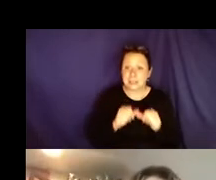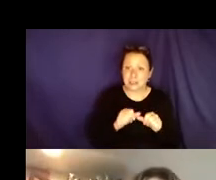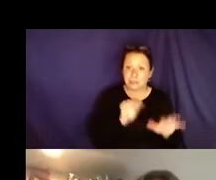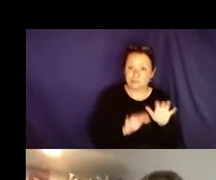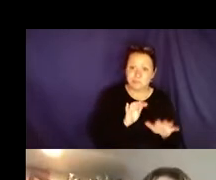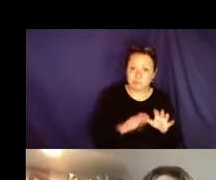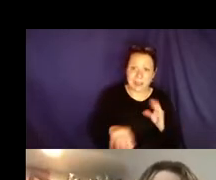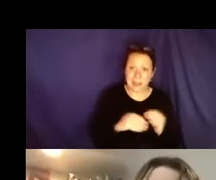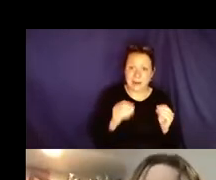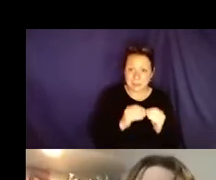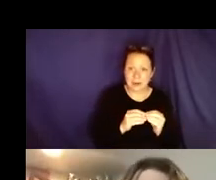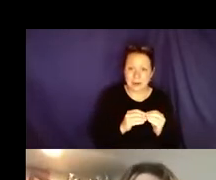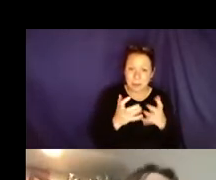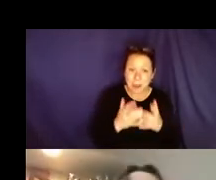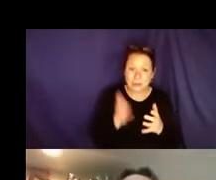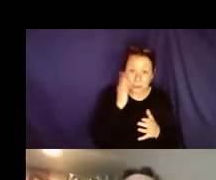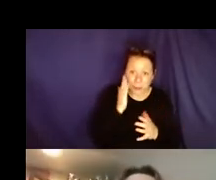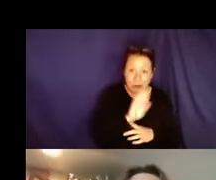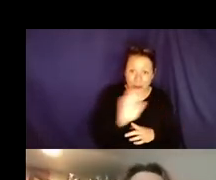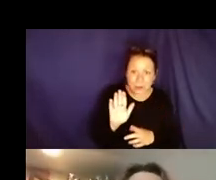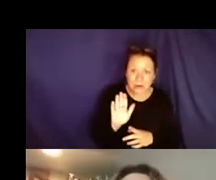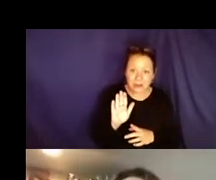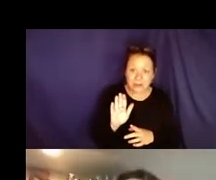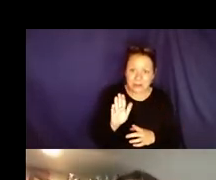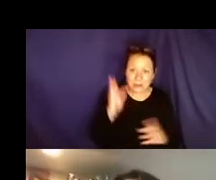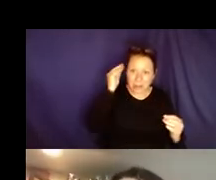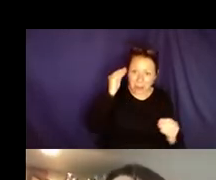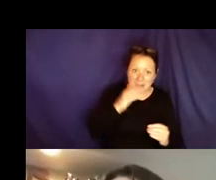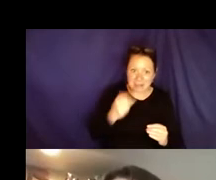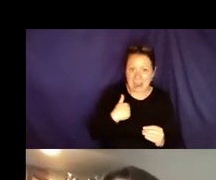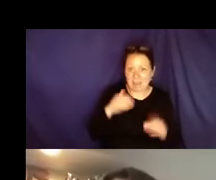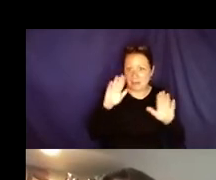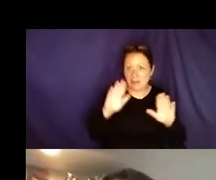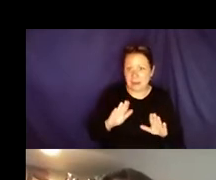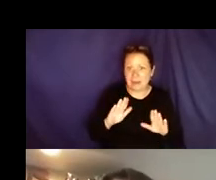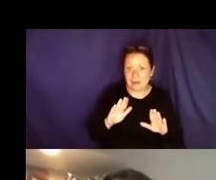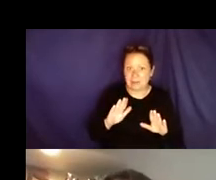adding ideas.